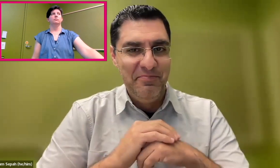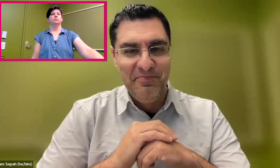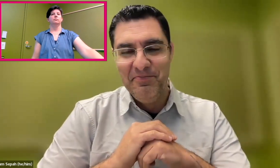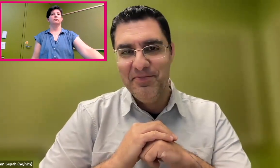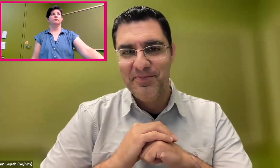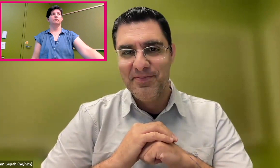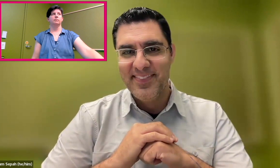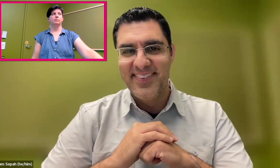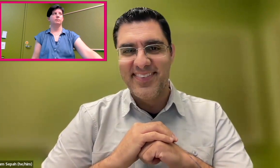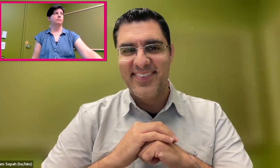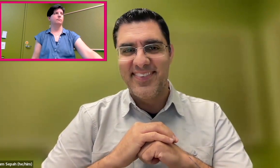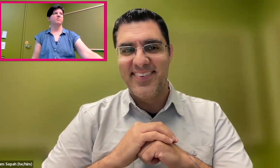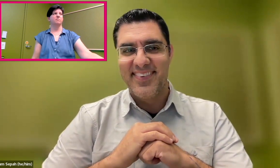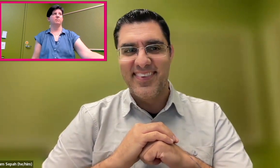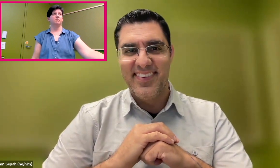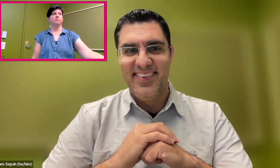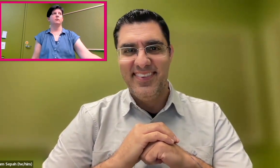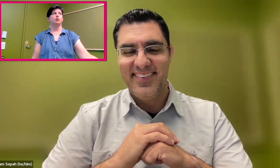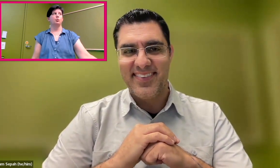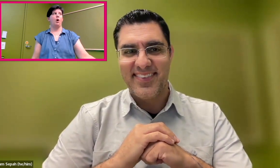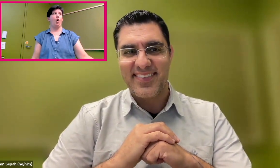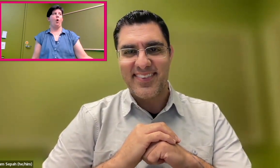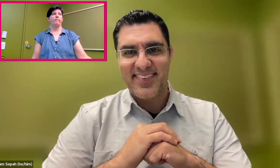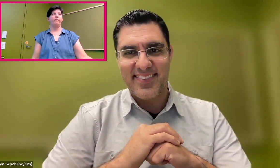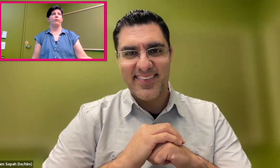improve their own workforce by following those steps.